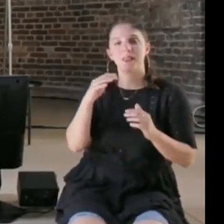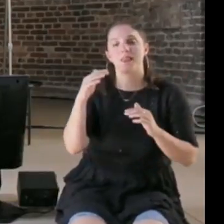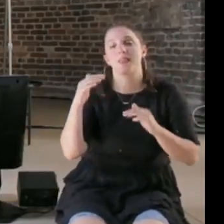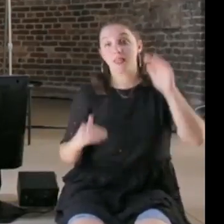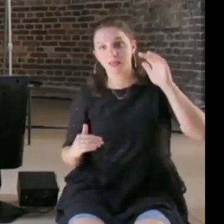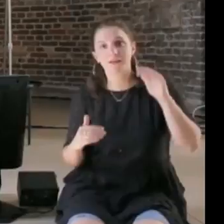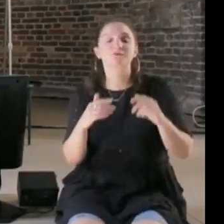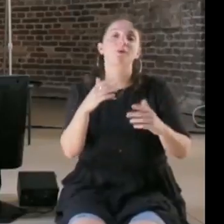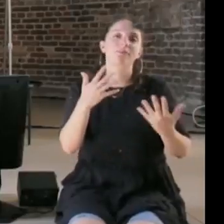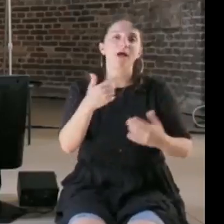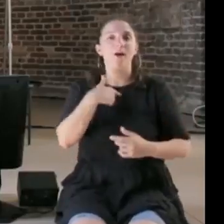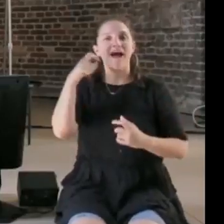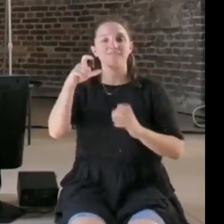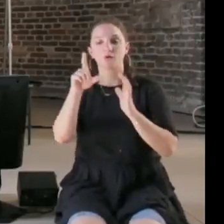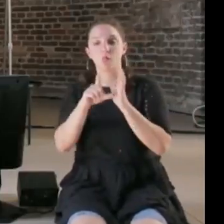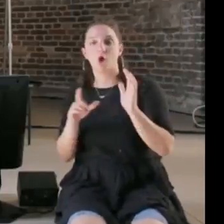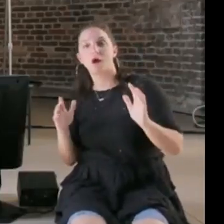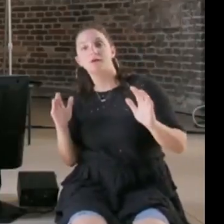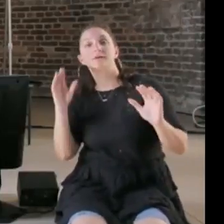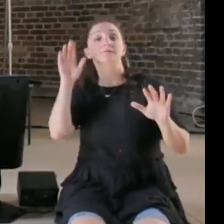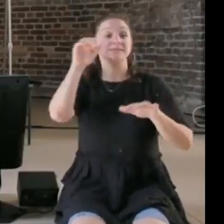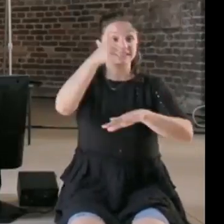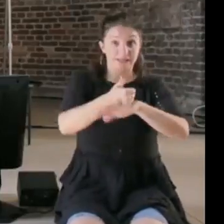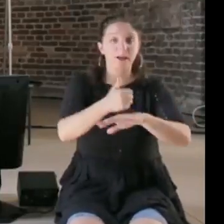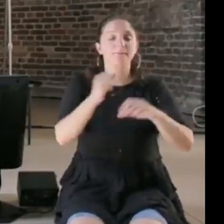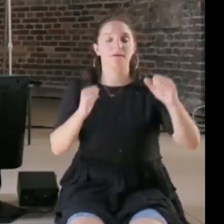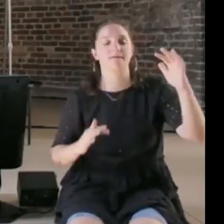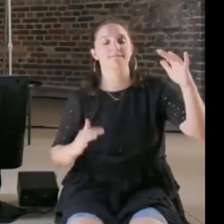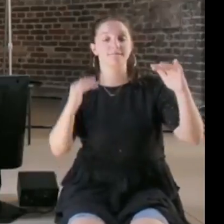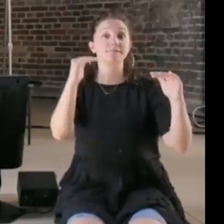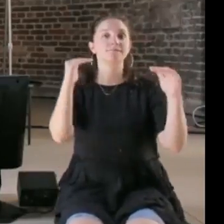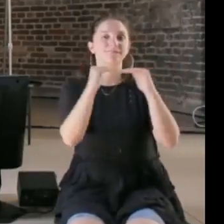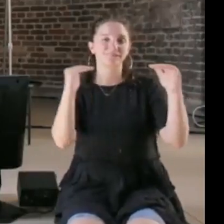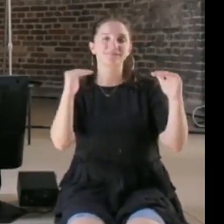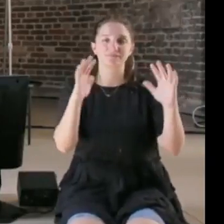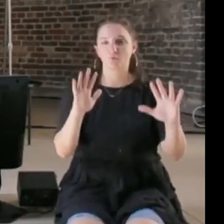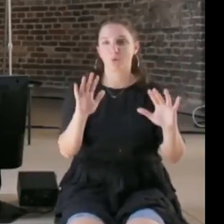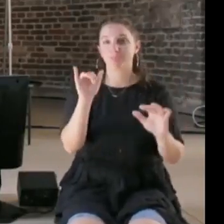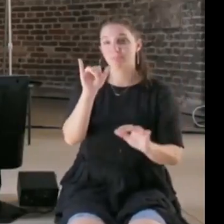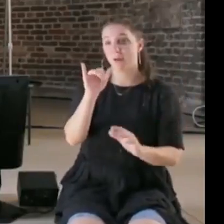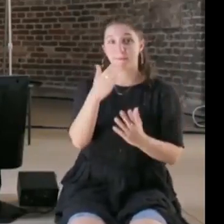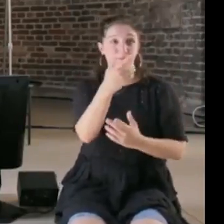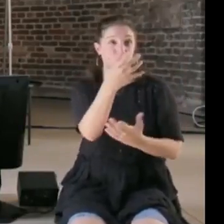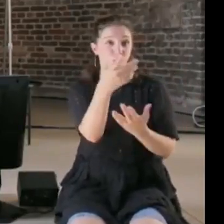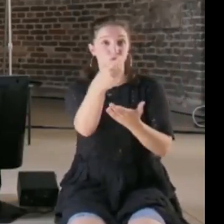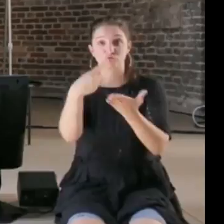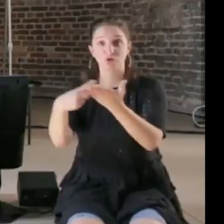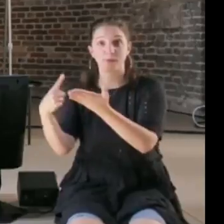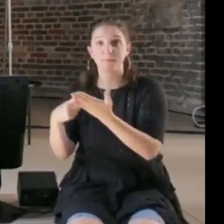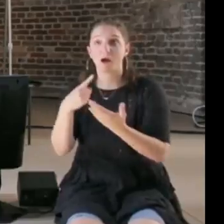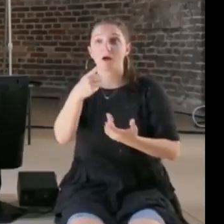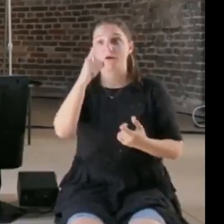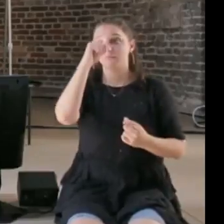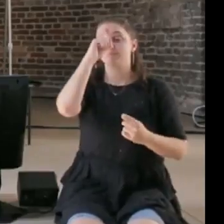that's an example of what you're talking about, basically technological development goes in